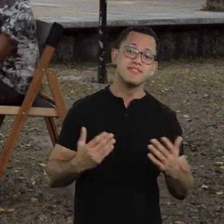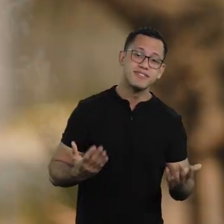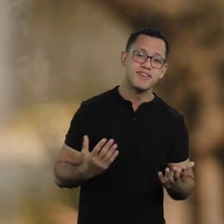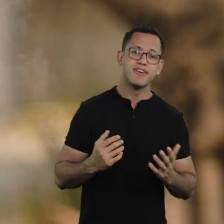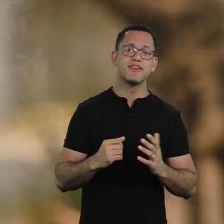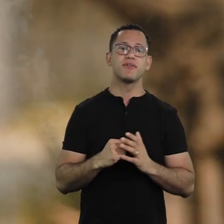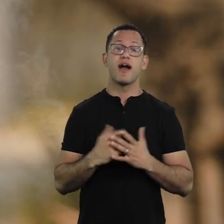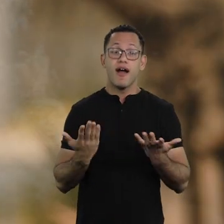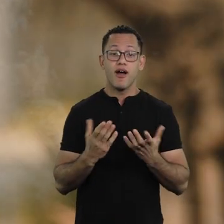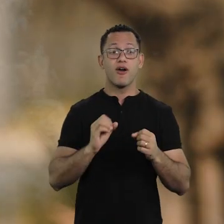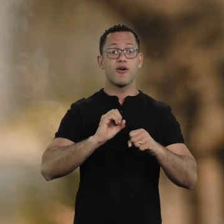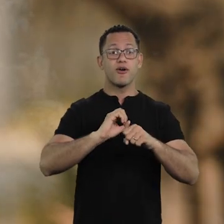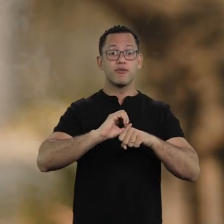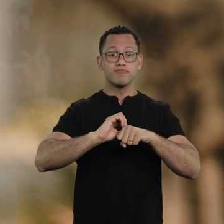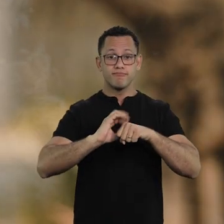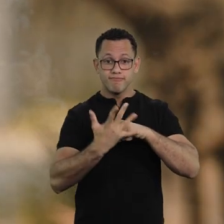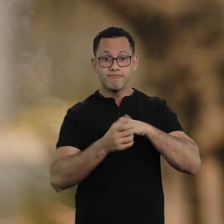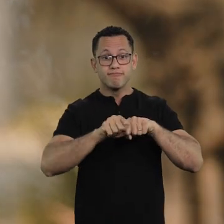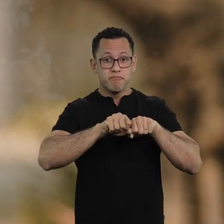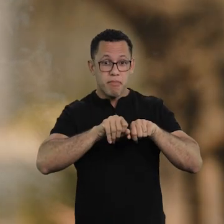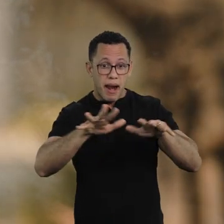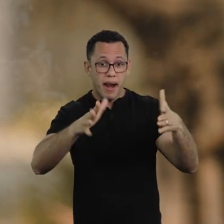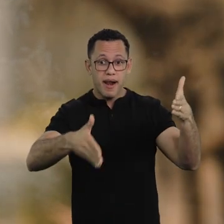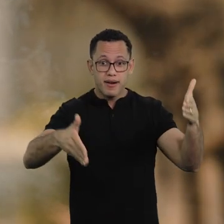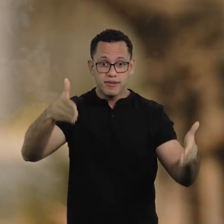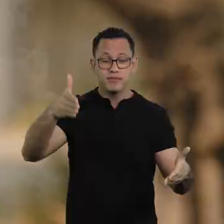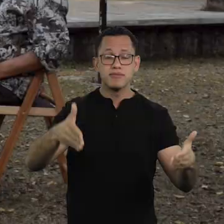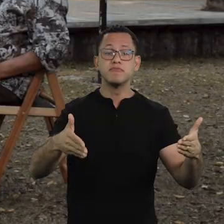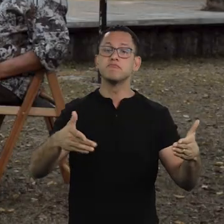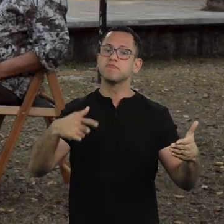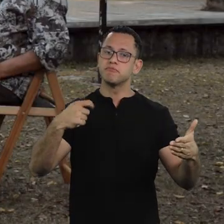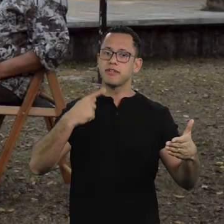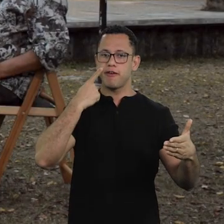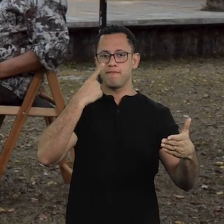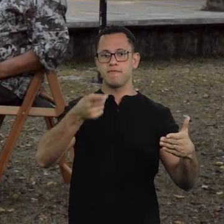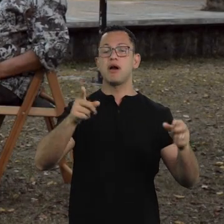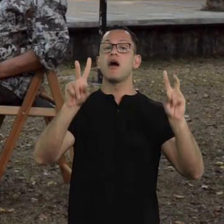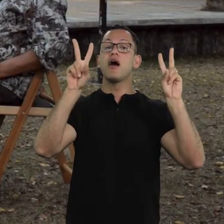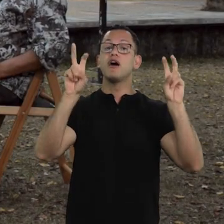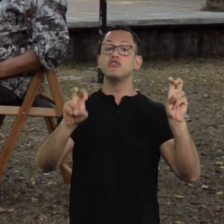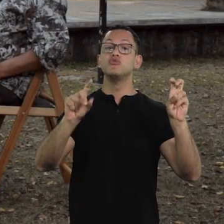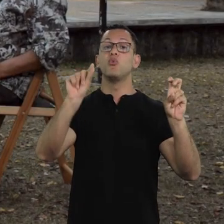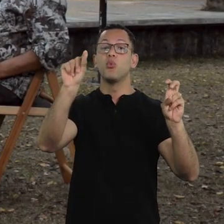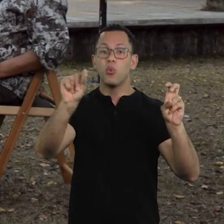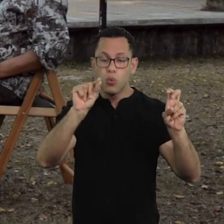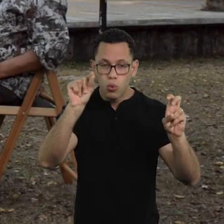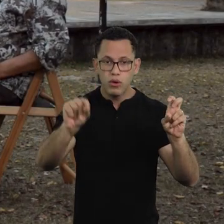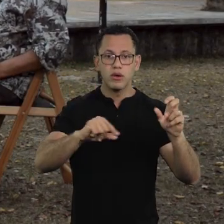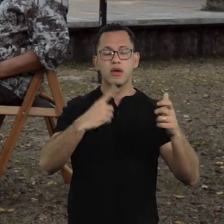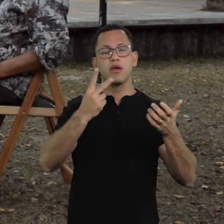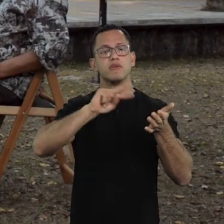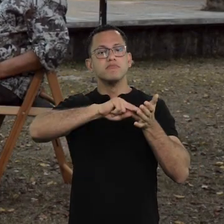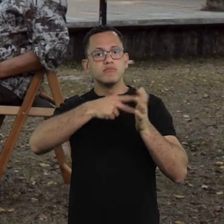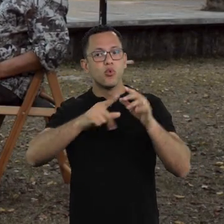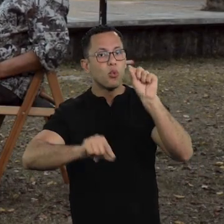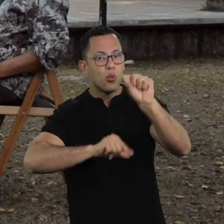So, we can’t do less when facing this pandemic, right? Who are these artists talking to? What are they saying?